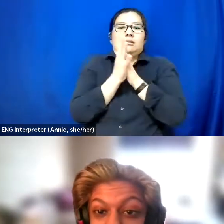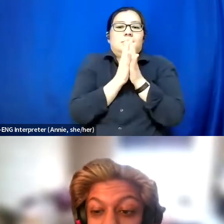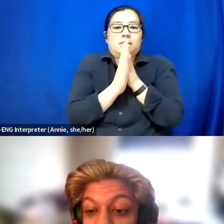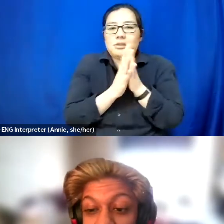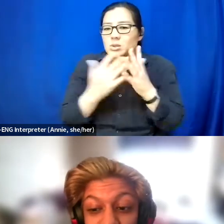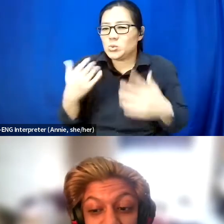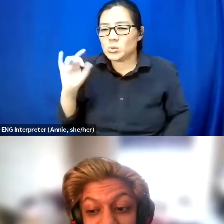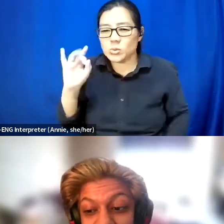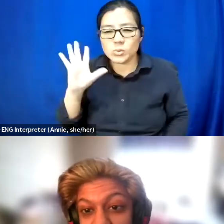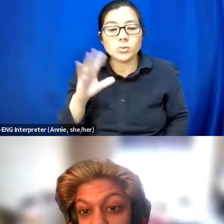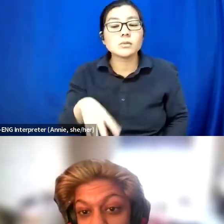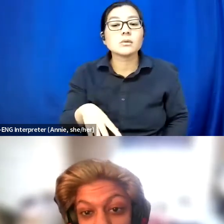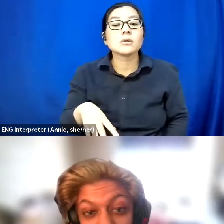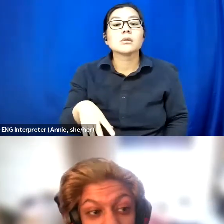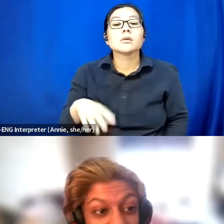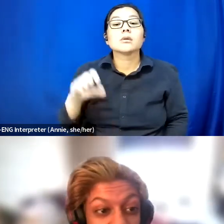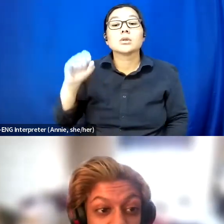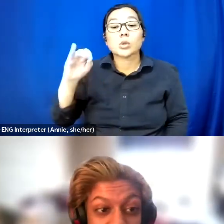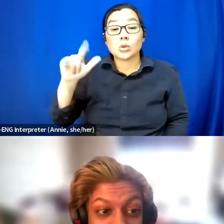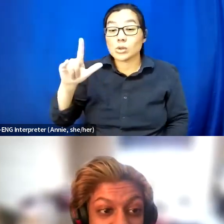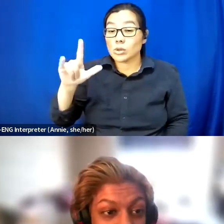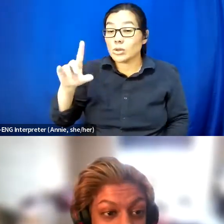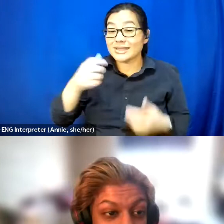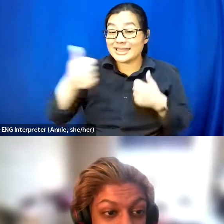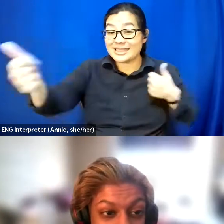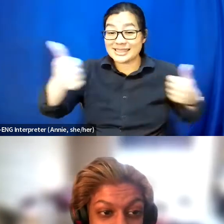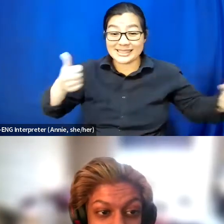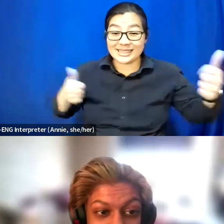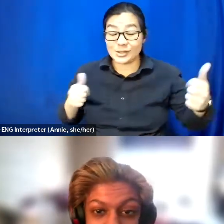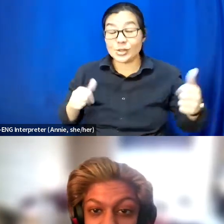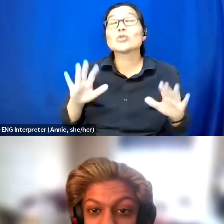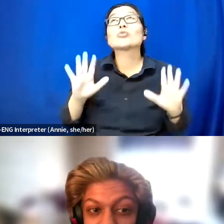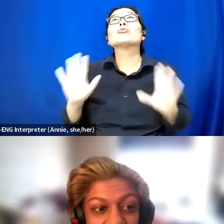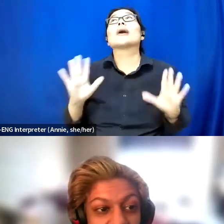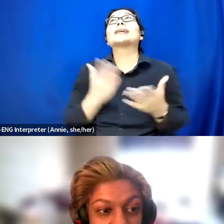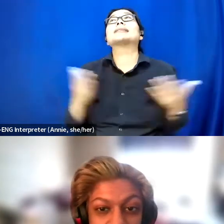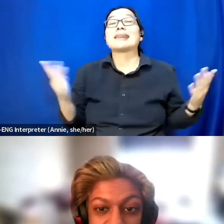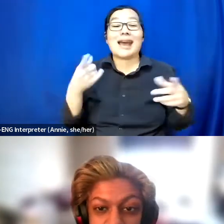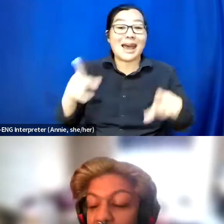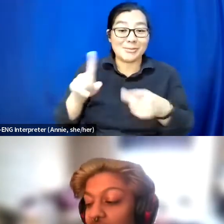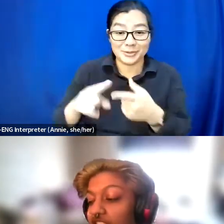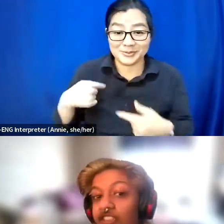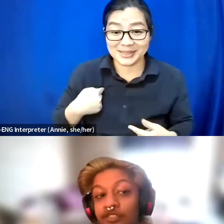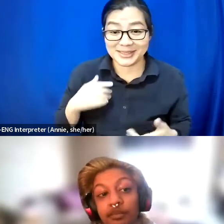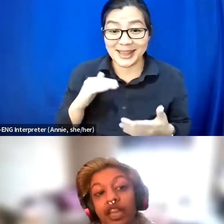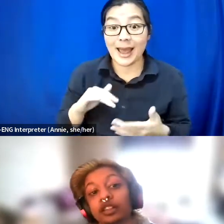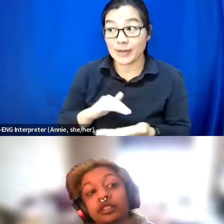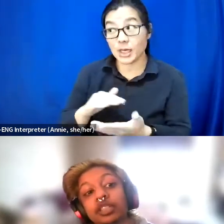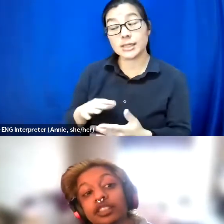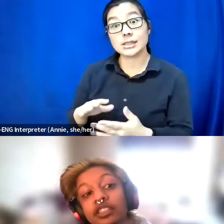Social distancing was probably one of the greatest things that ever happened to me having an excuse to be like hey, six feet back, please.